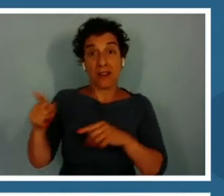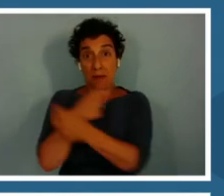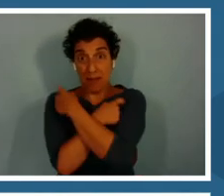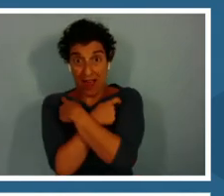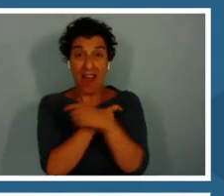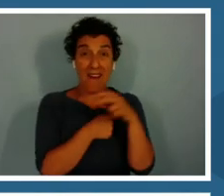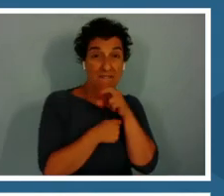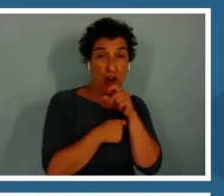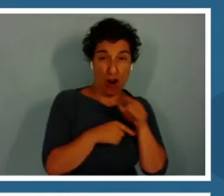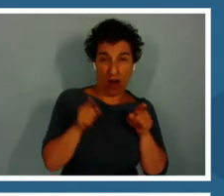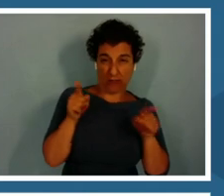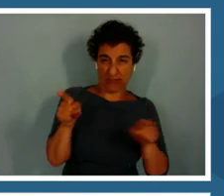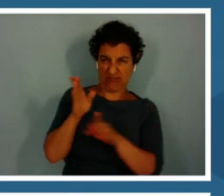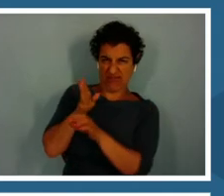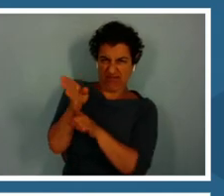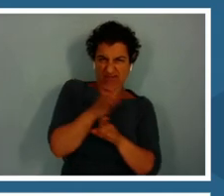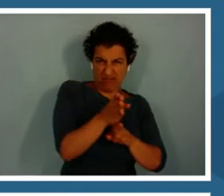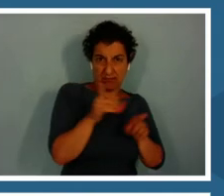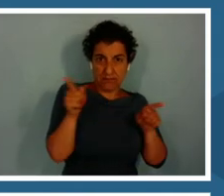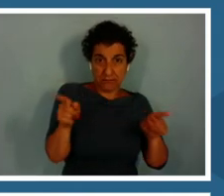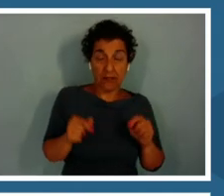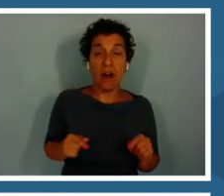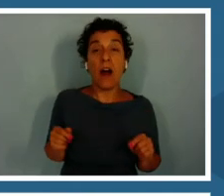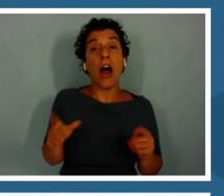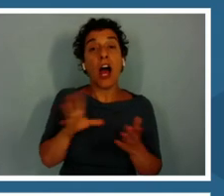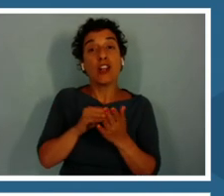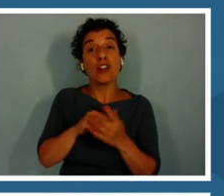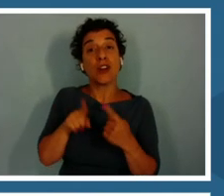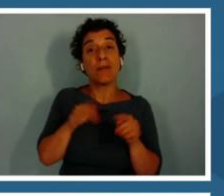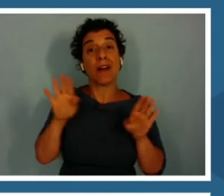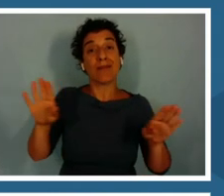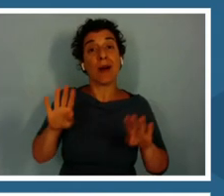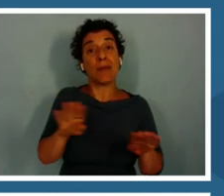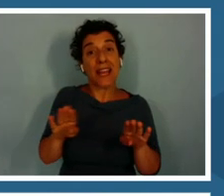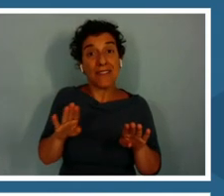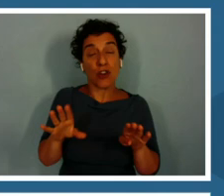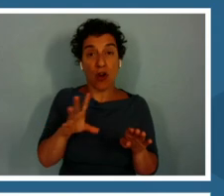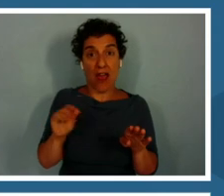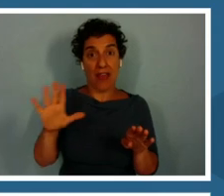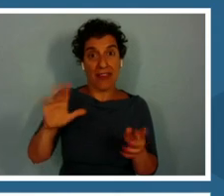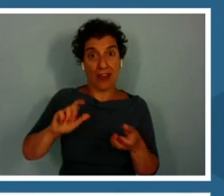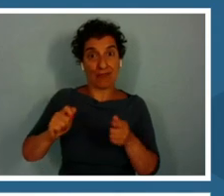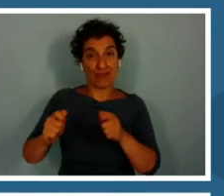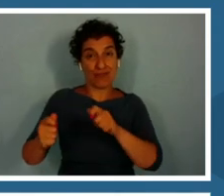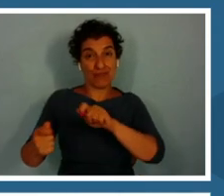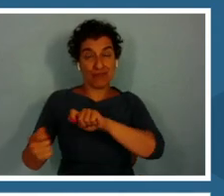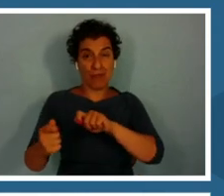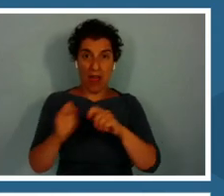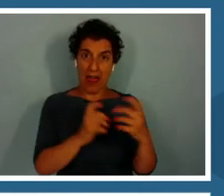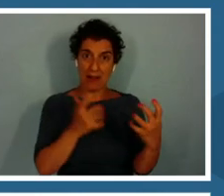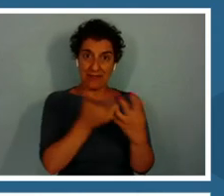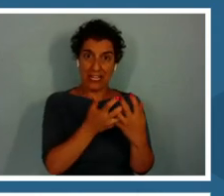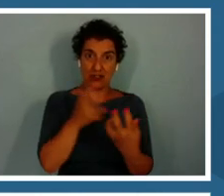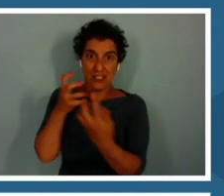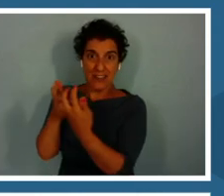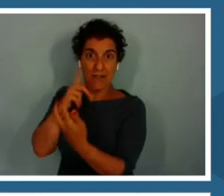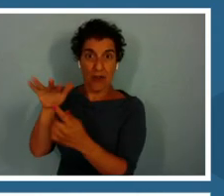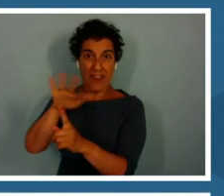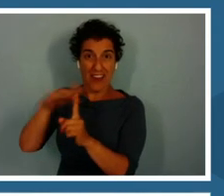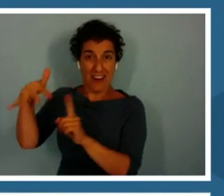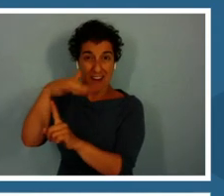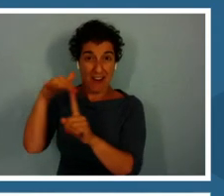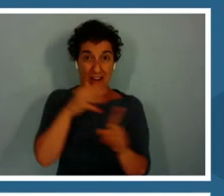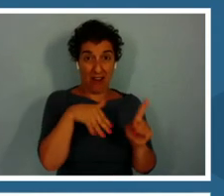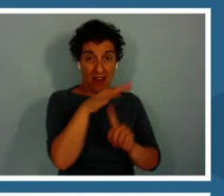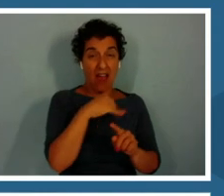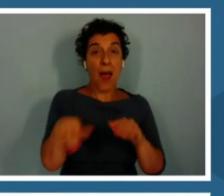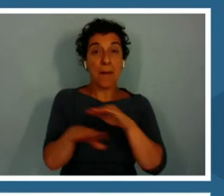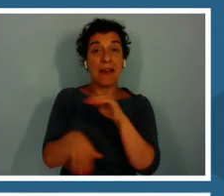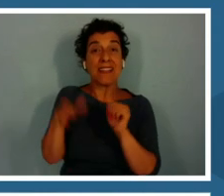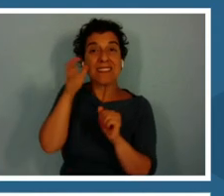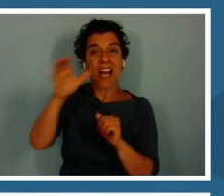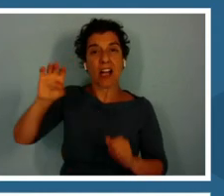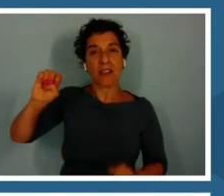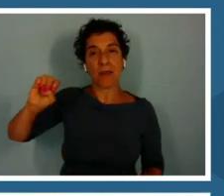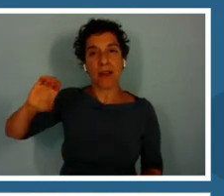They will learn about behavior and evolved adaptations and the basics of echolocation.